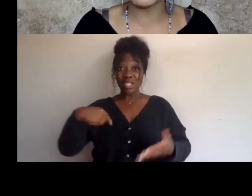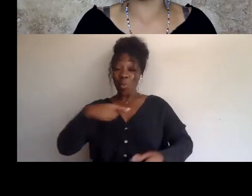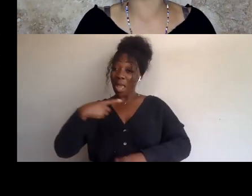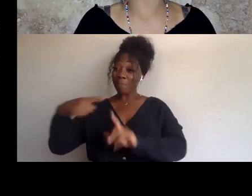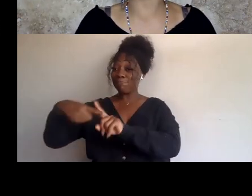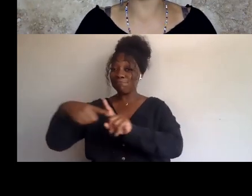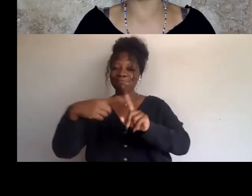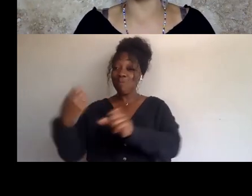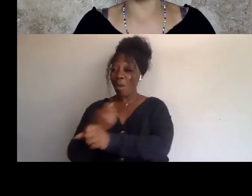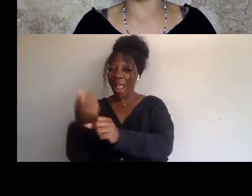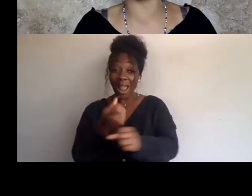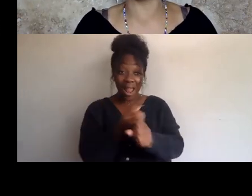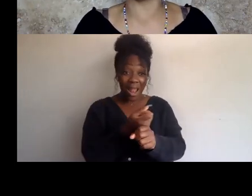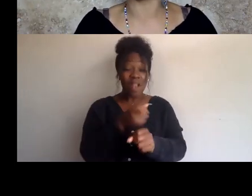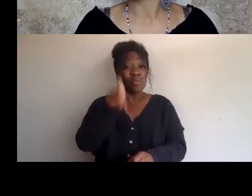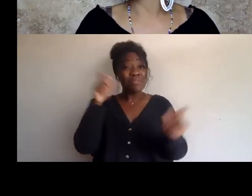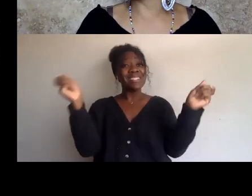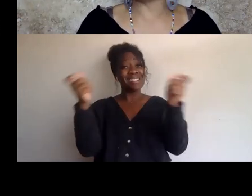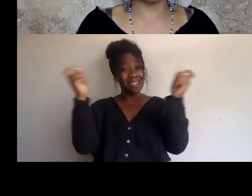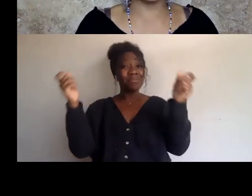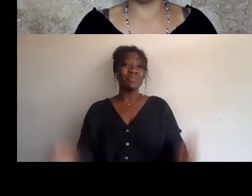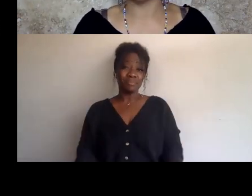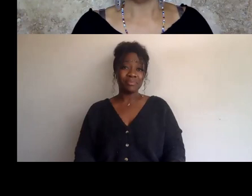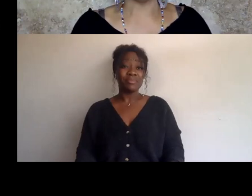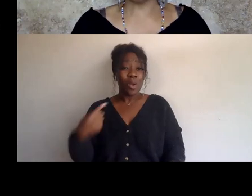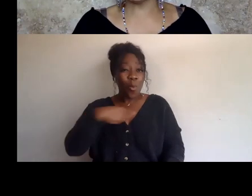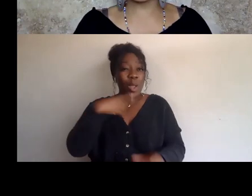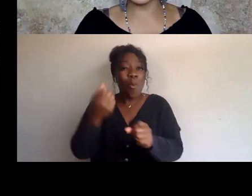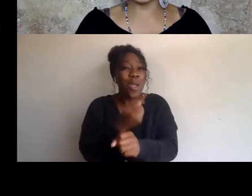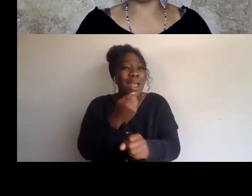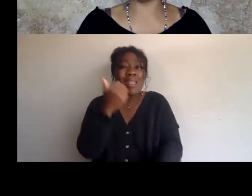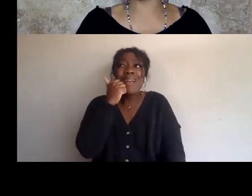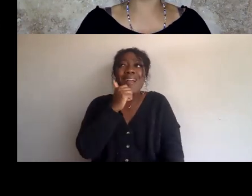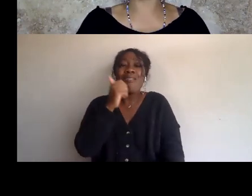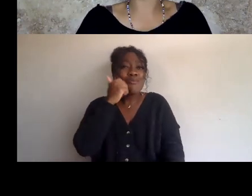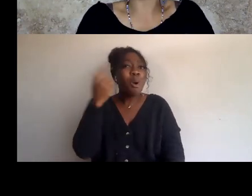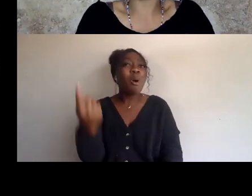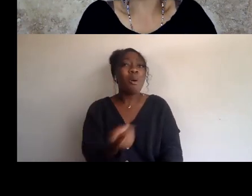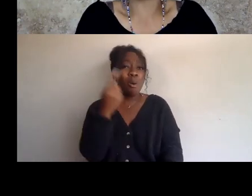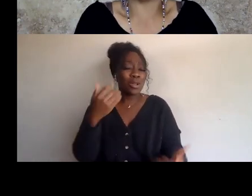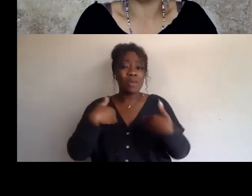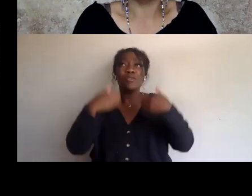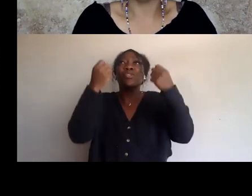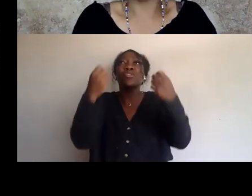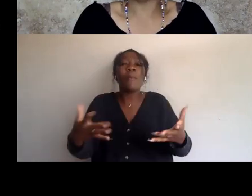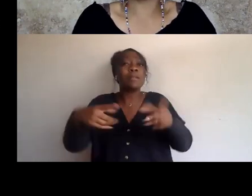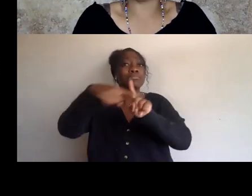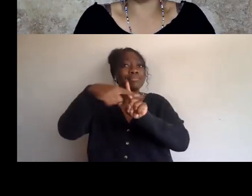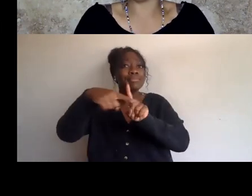There are major, major victories that we win all the time. We're in a constant mode of winning,